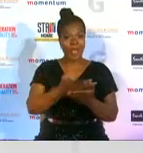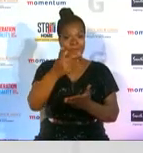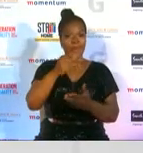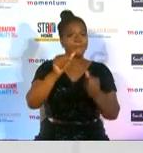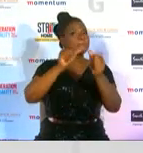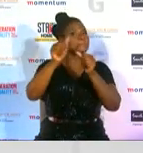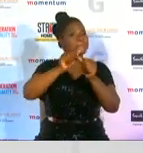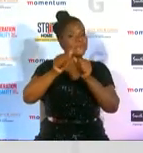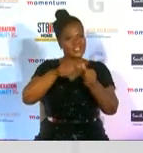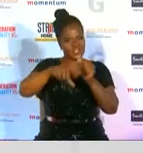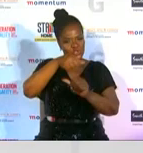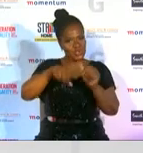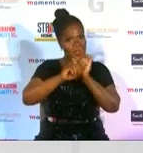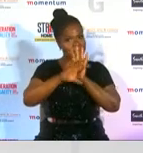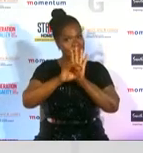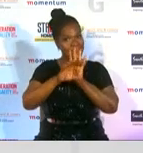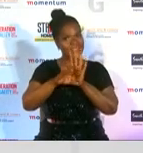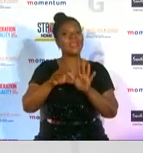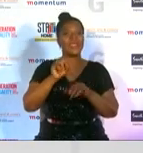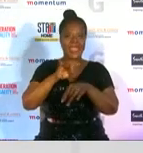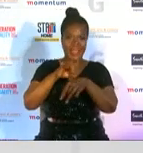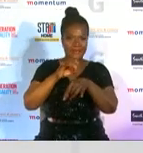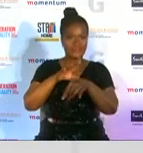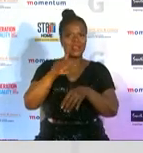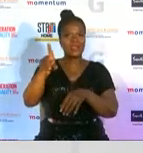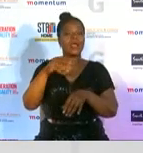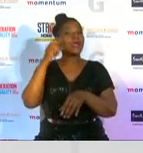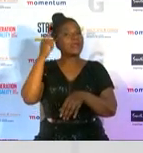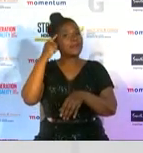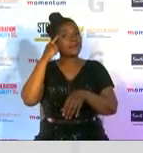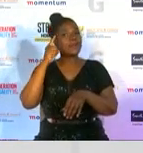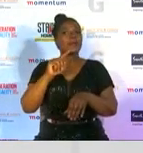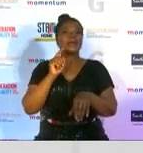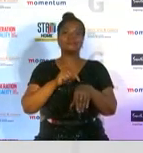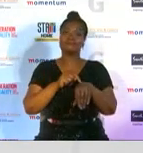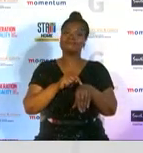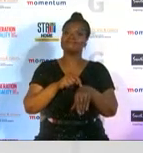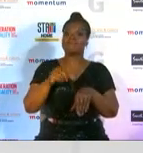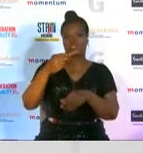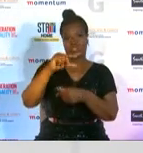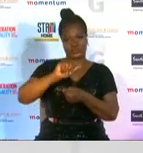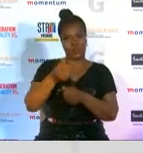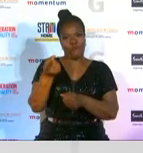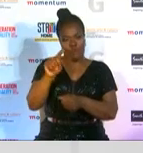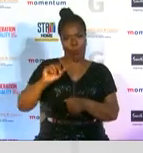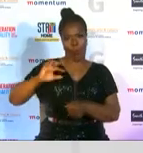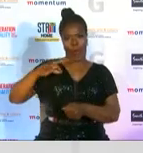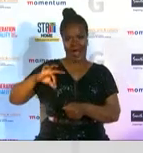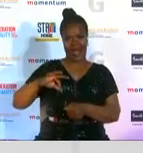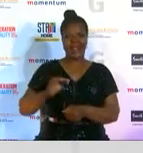influencer prize do remember to tag at g-spot for girls now the next award is the style star of the year